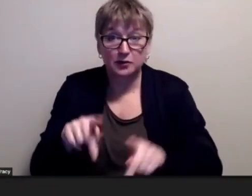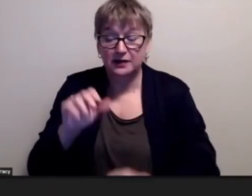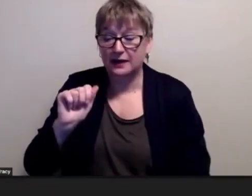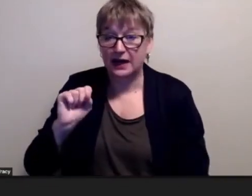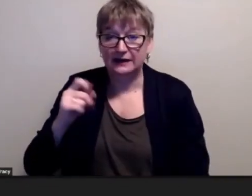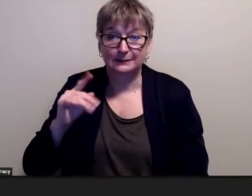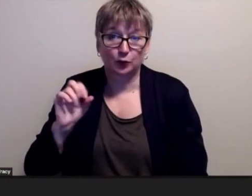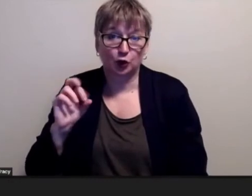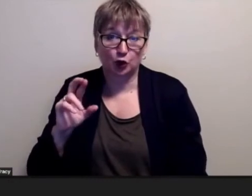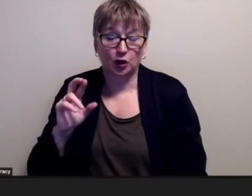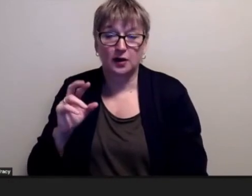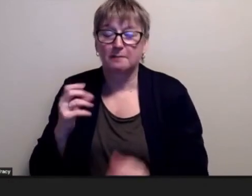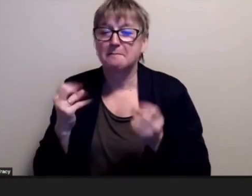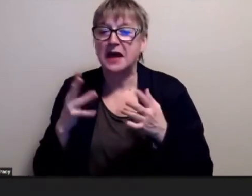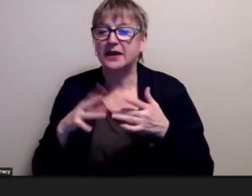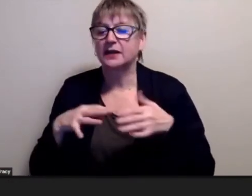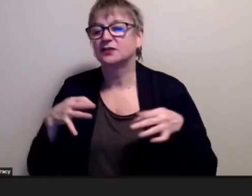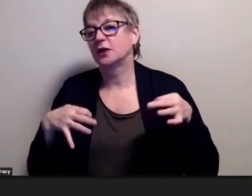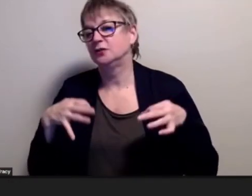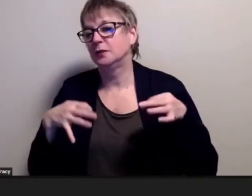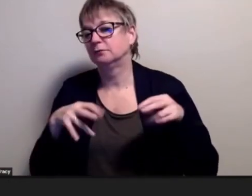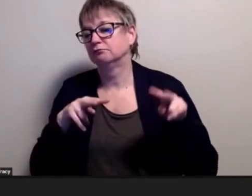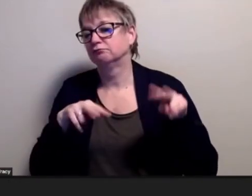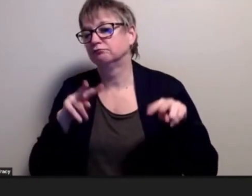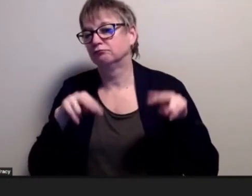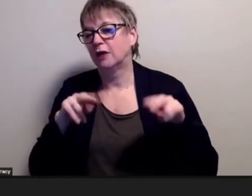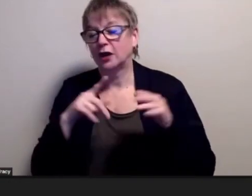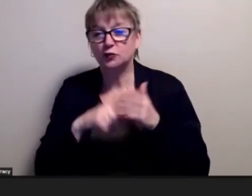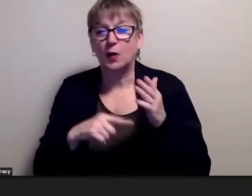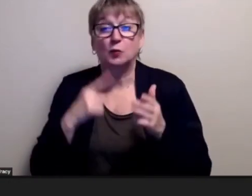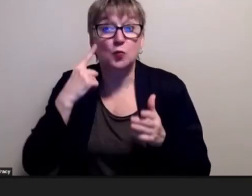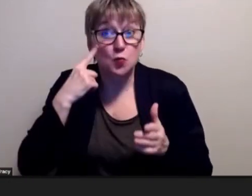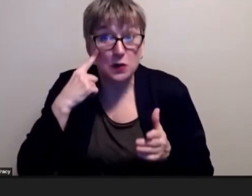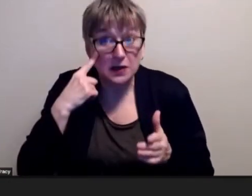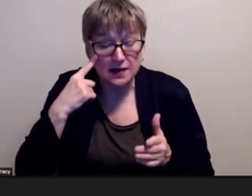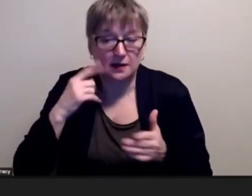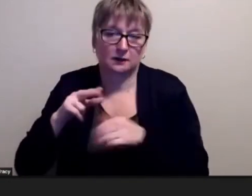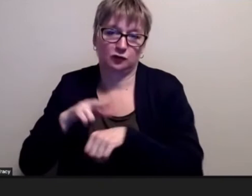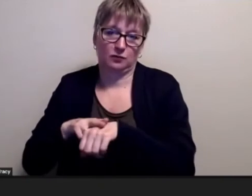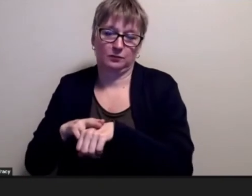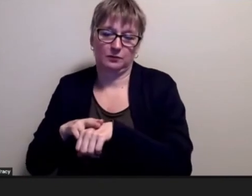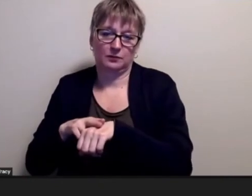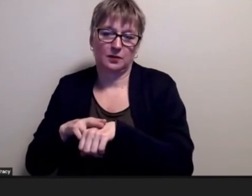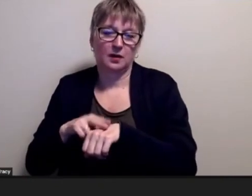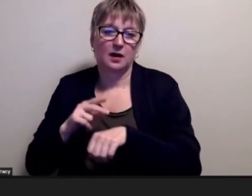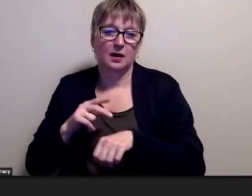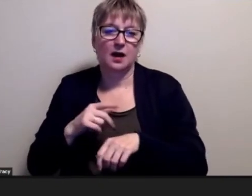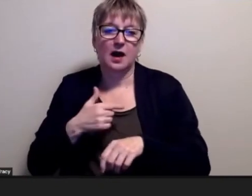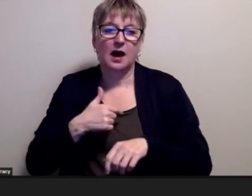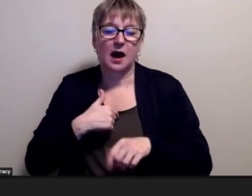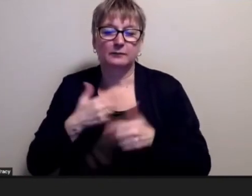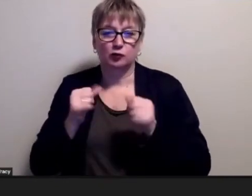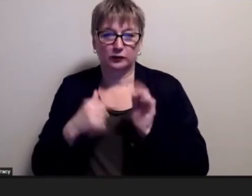off them because of what we think is normal and what i'm trying to show through this discussion